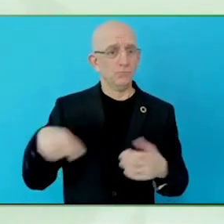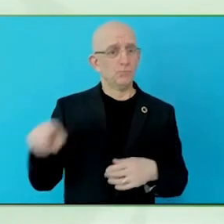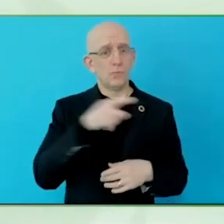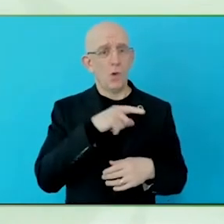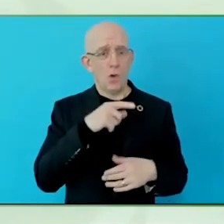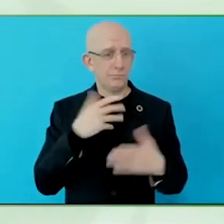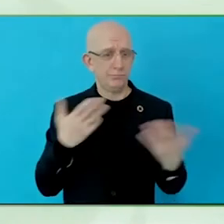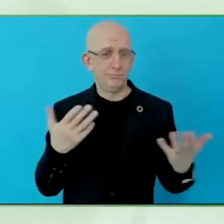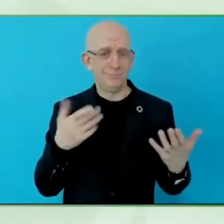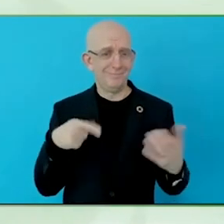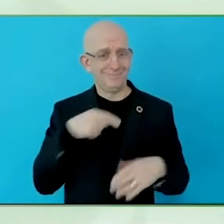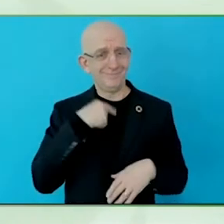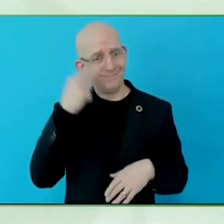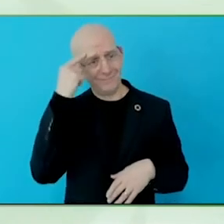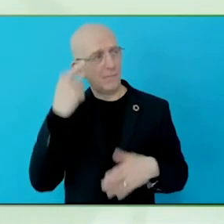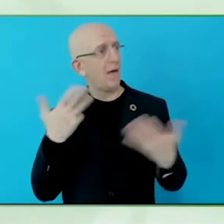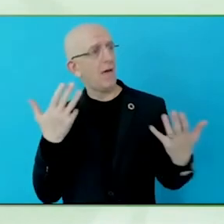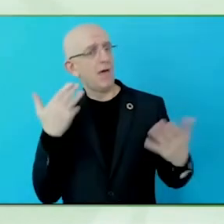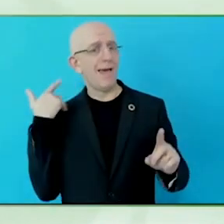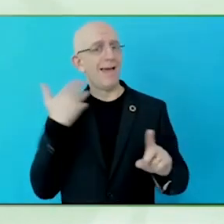To what extent is it paving the way?